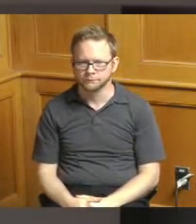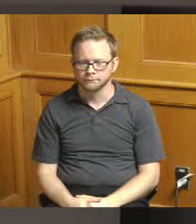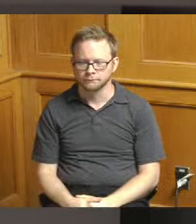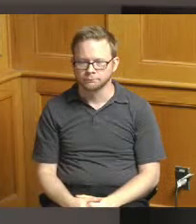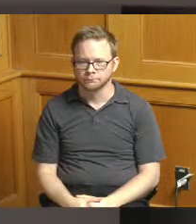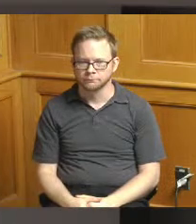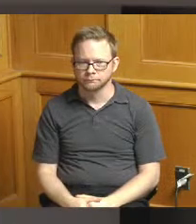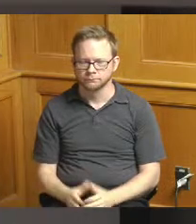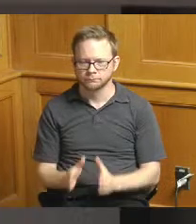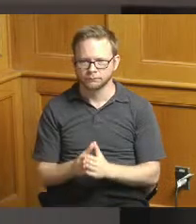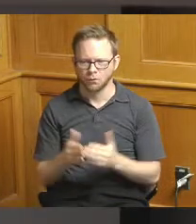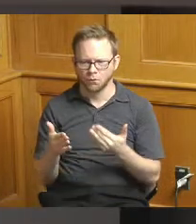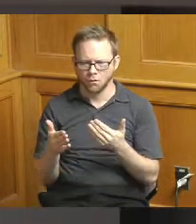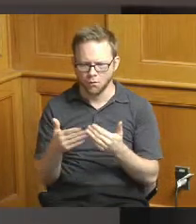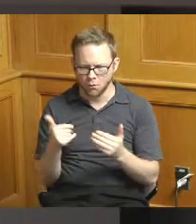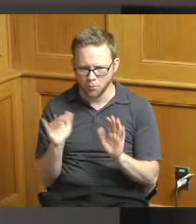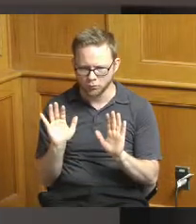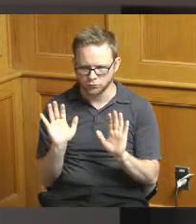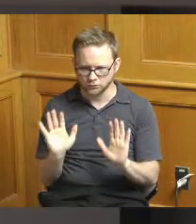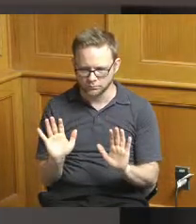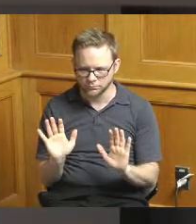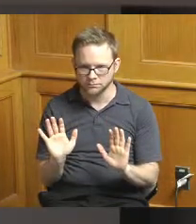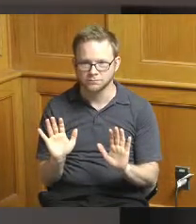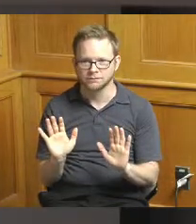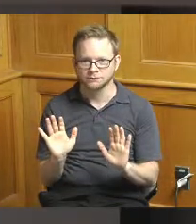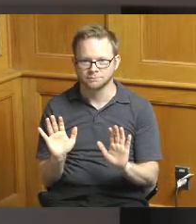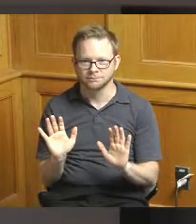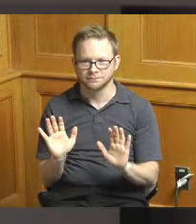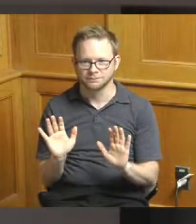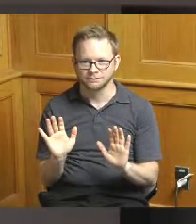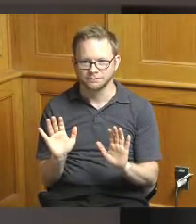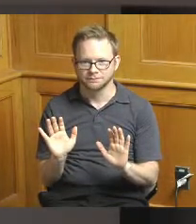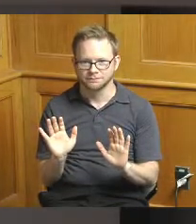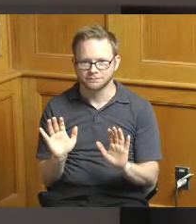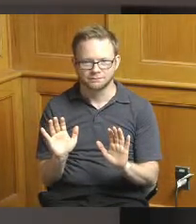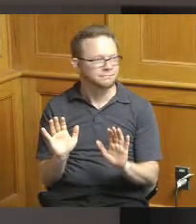I'm almost done so I'll just let someone else do that part I guess